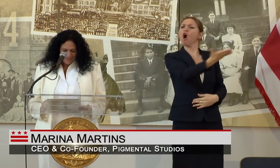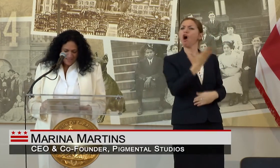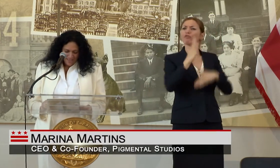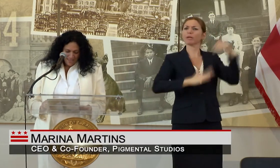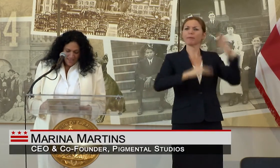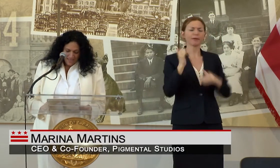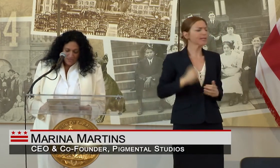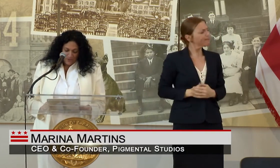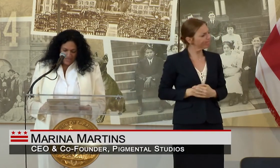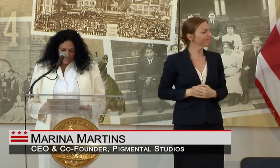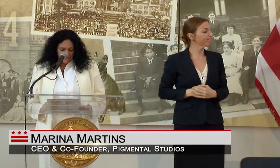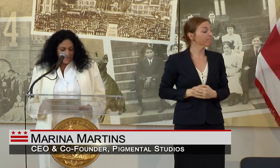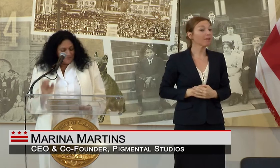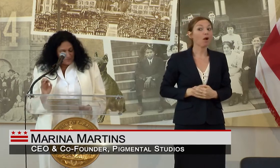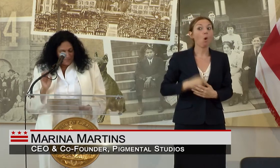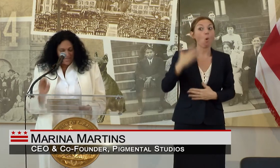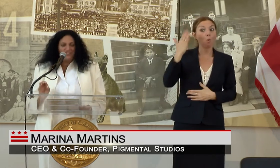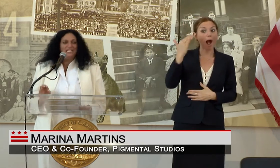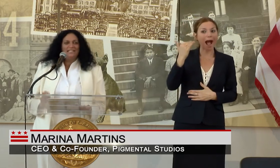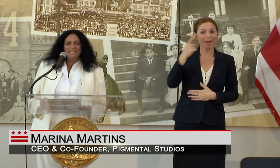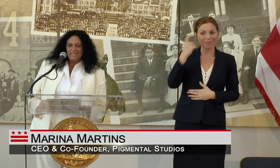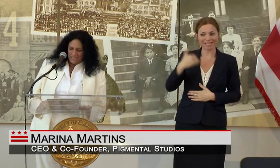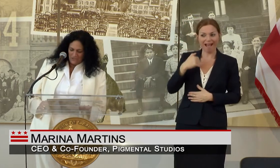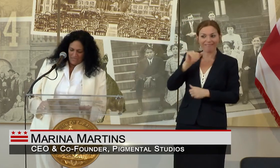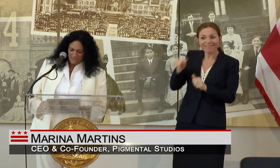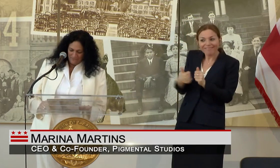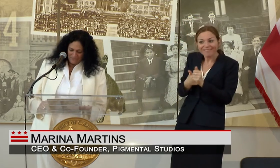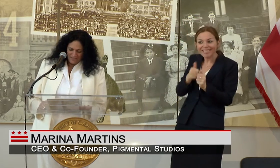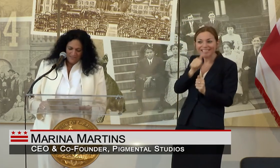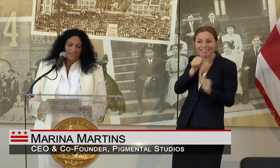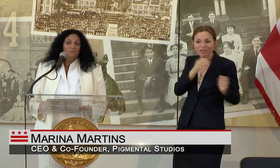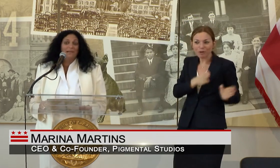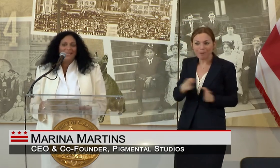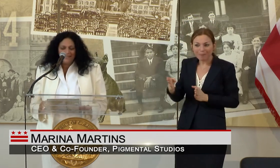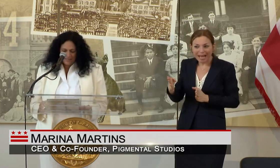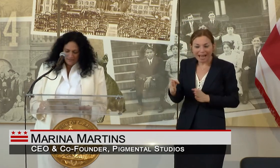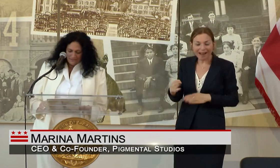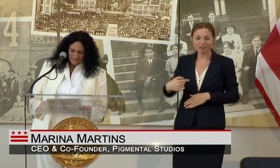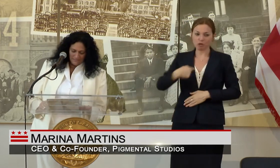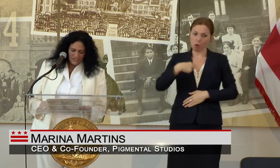ANYWAY, AFTER PATIENTLY LISTENING TO ME COMPLAINING AND